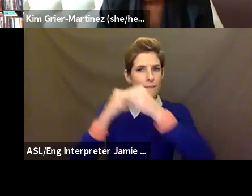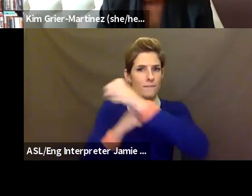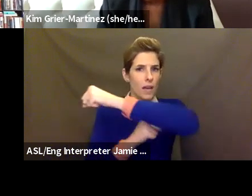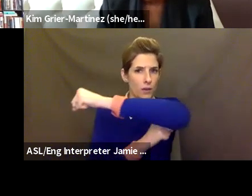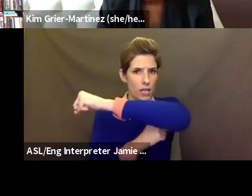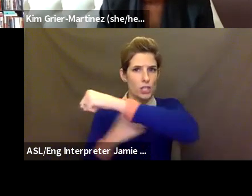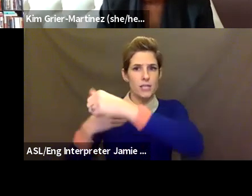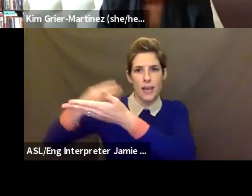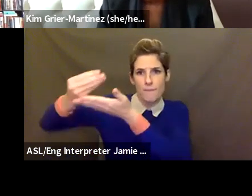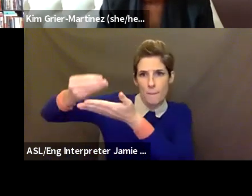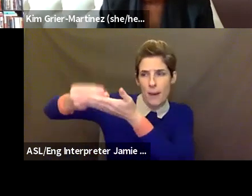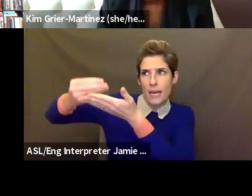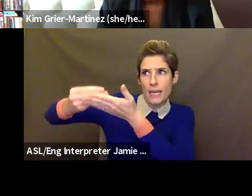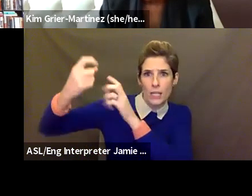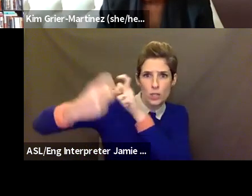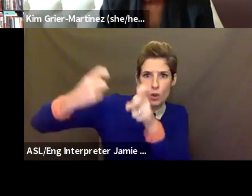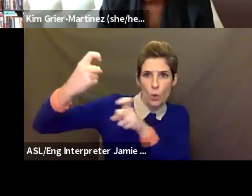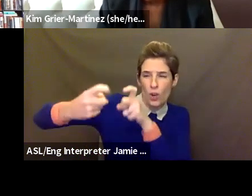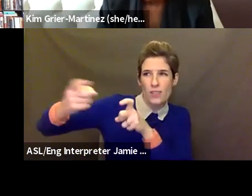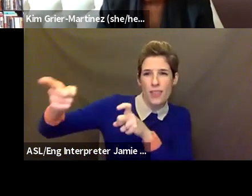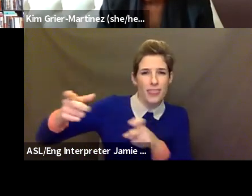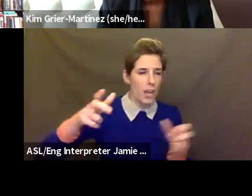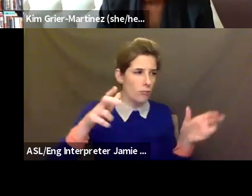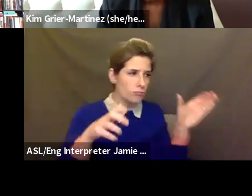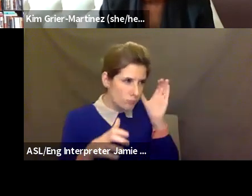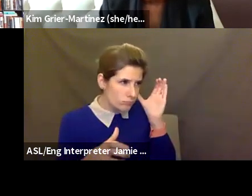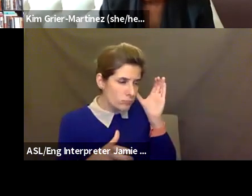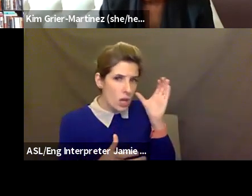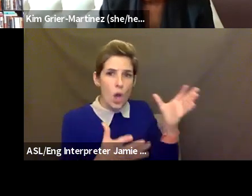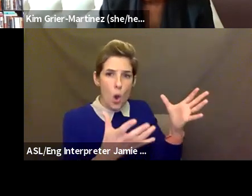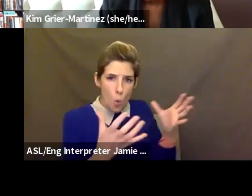community, for some flexibility and support to grow resources,